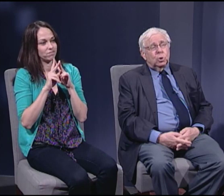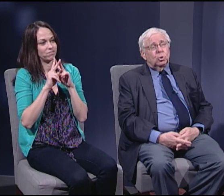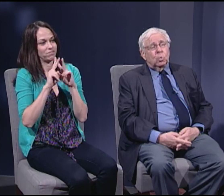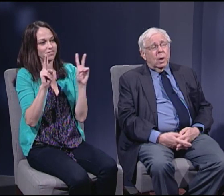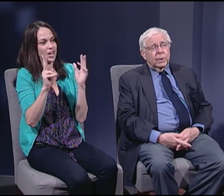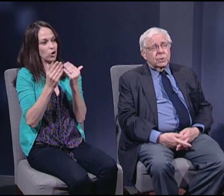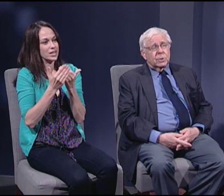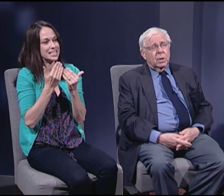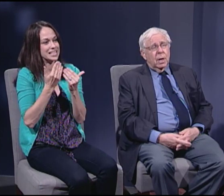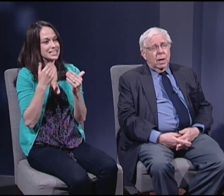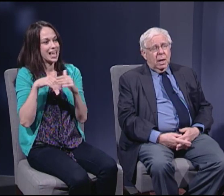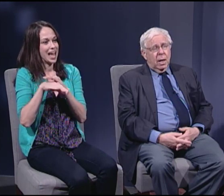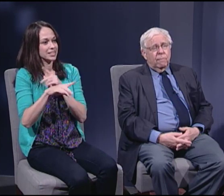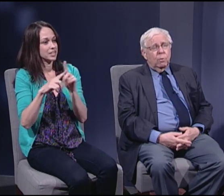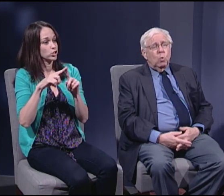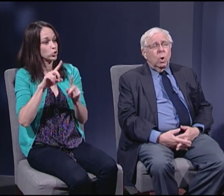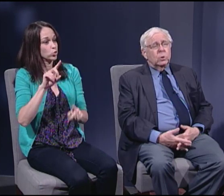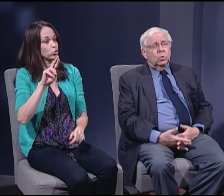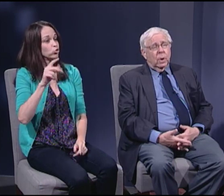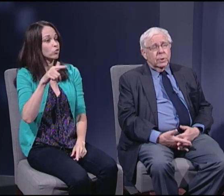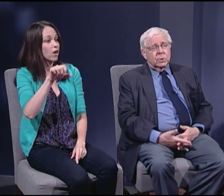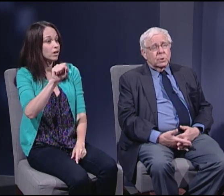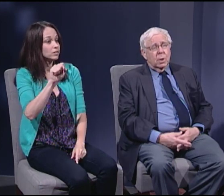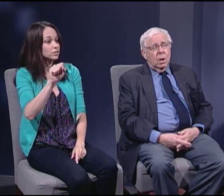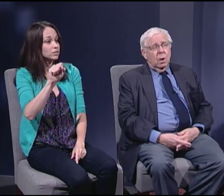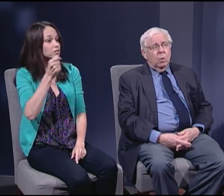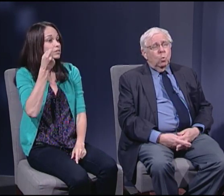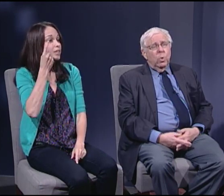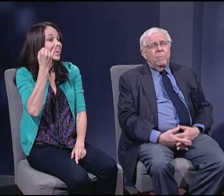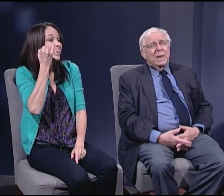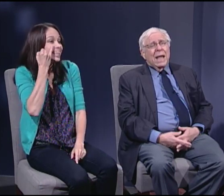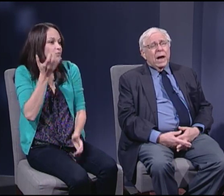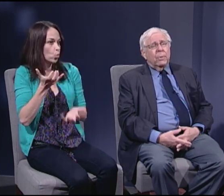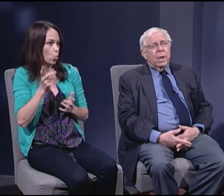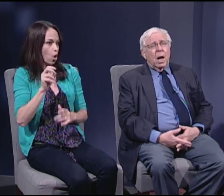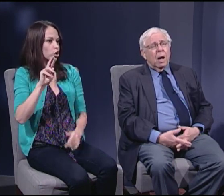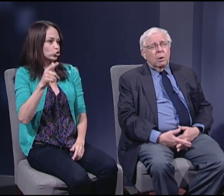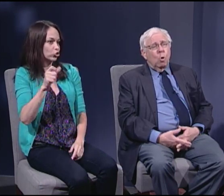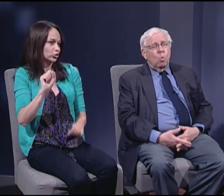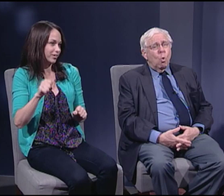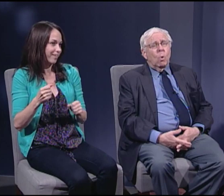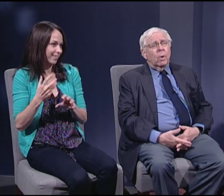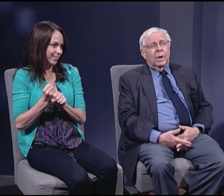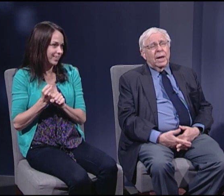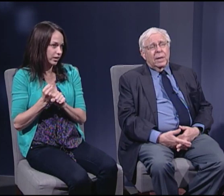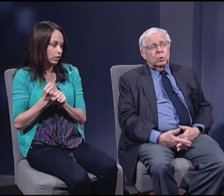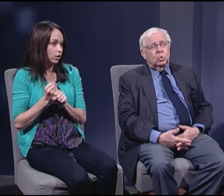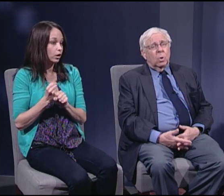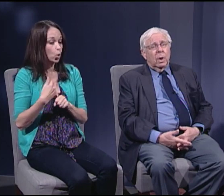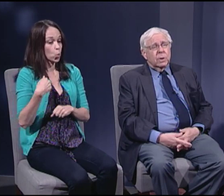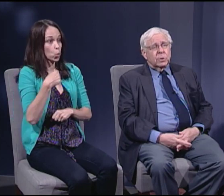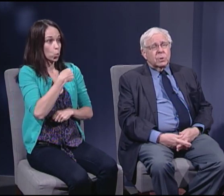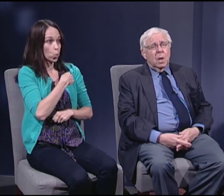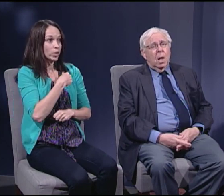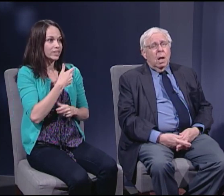to drugs, if you want drugs. We've been carrying on a war against drugs